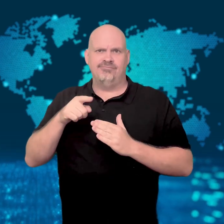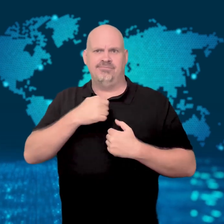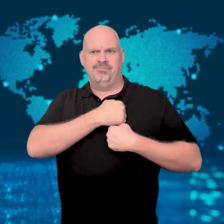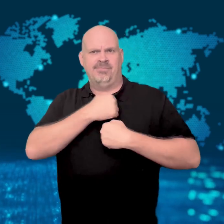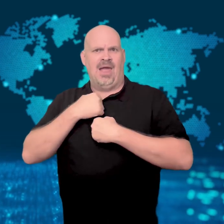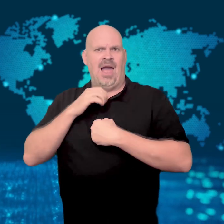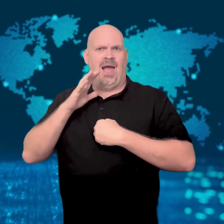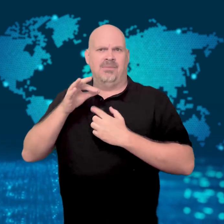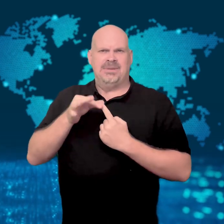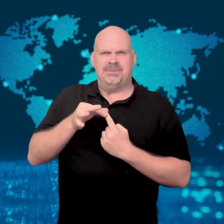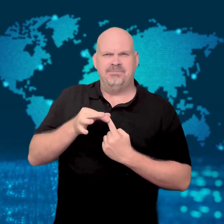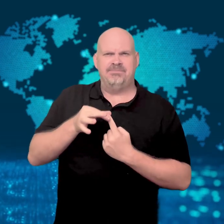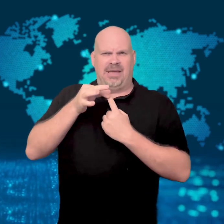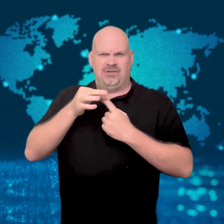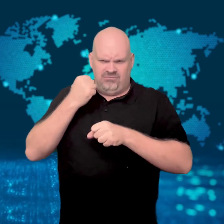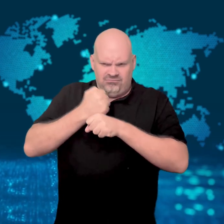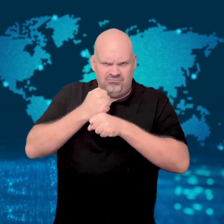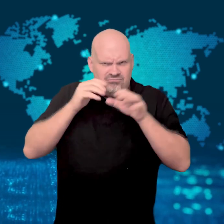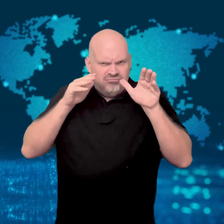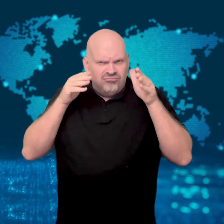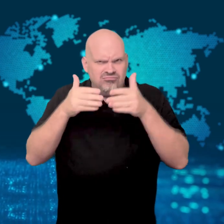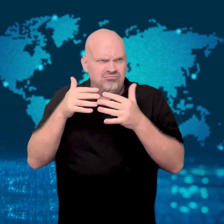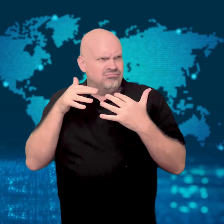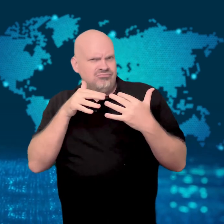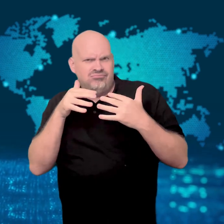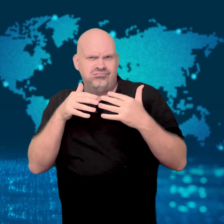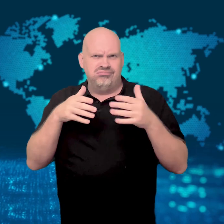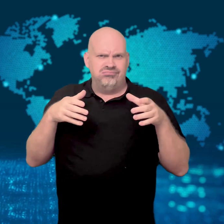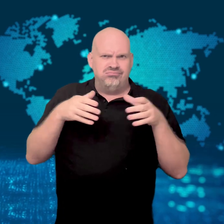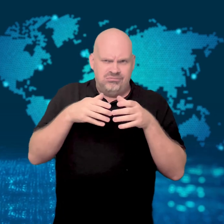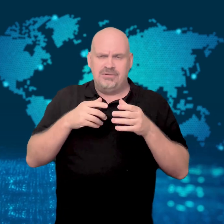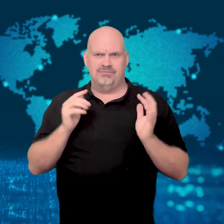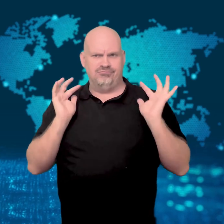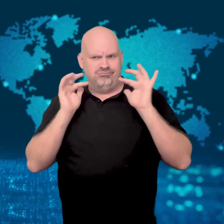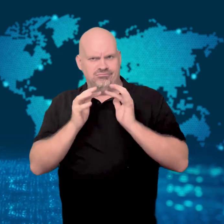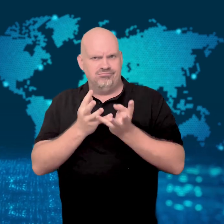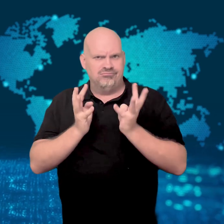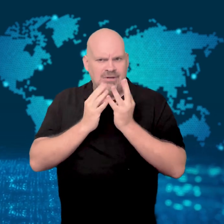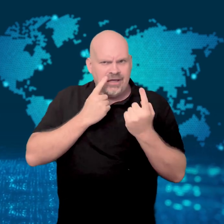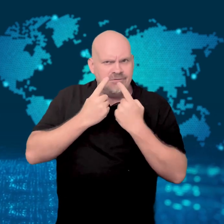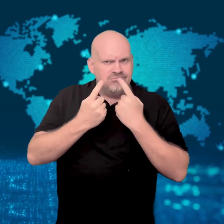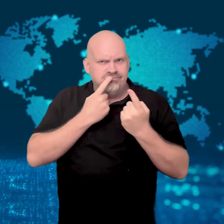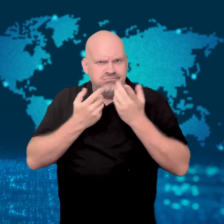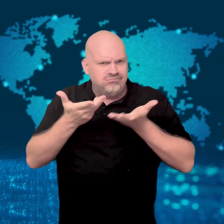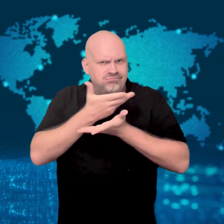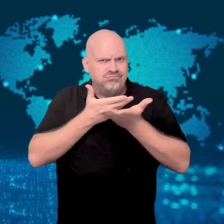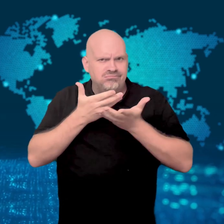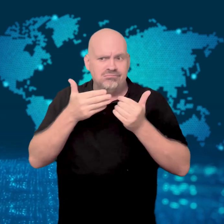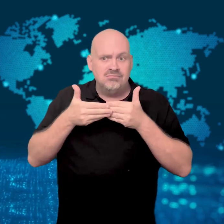The meeting took place at the headquarters of the "special military operation"